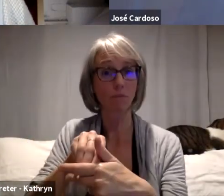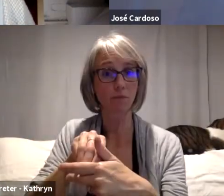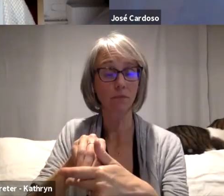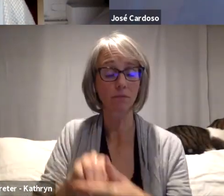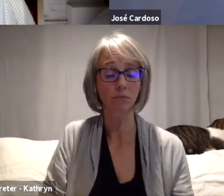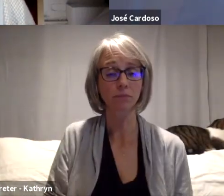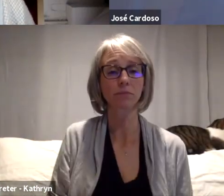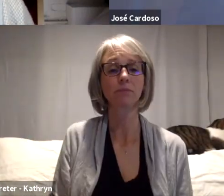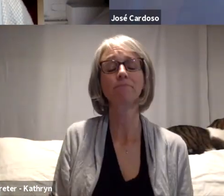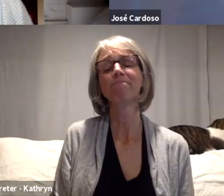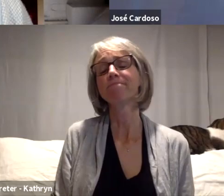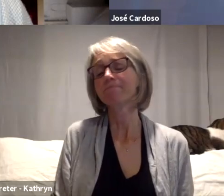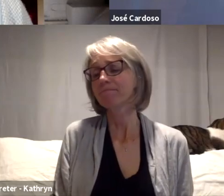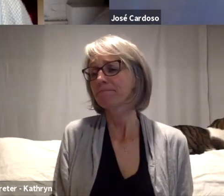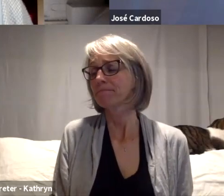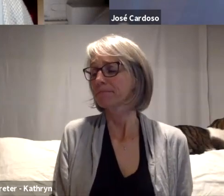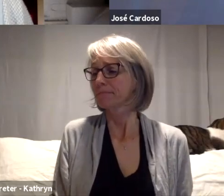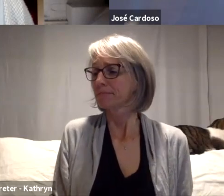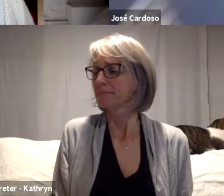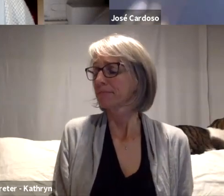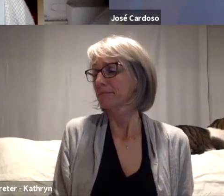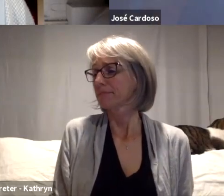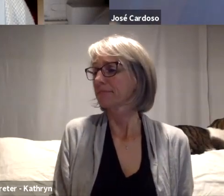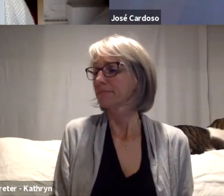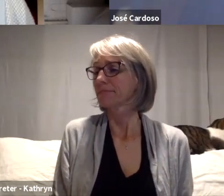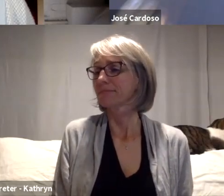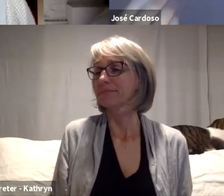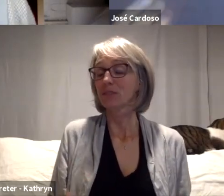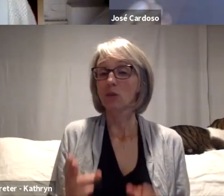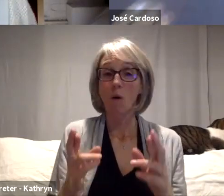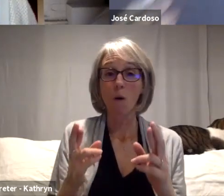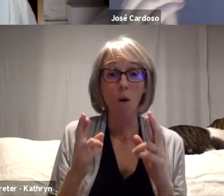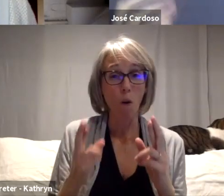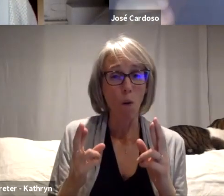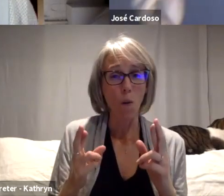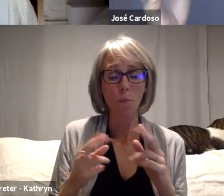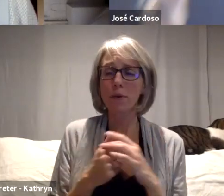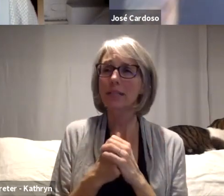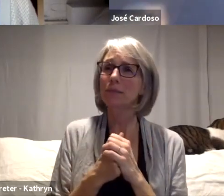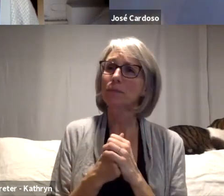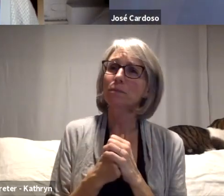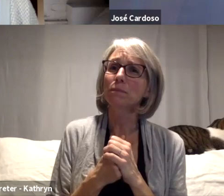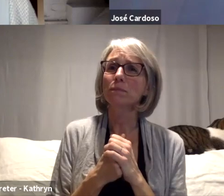Hopefully I was incessive enough. We did our work well